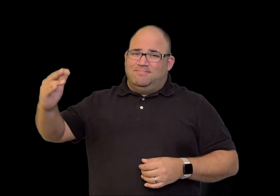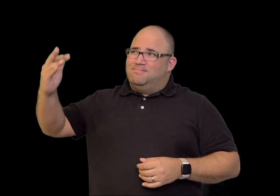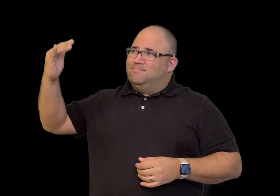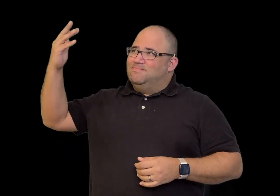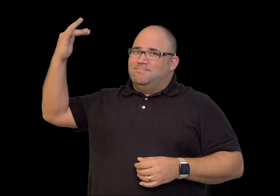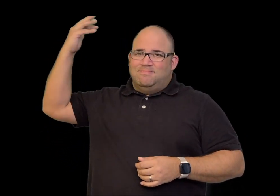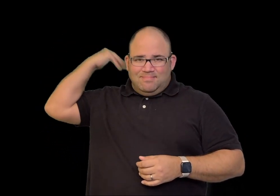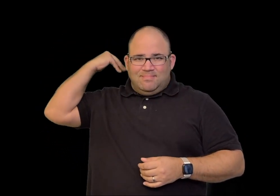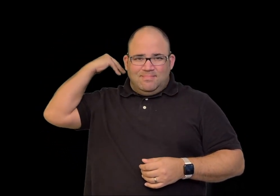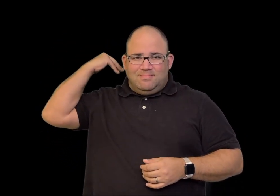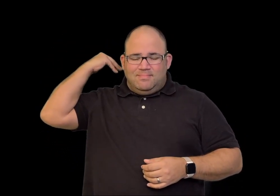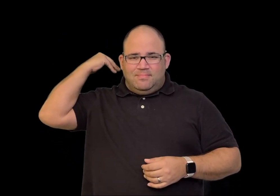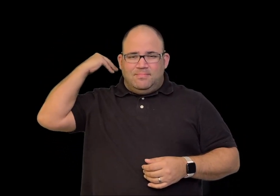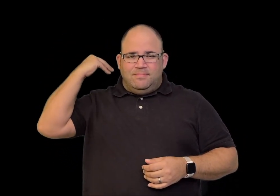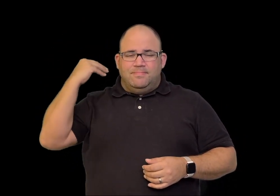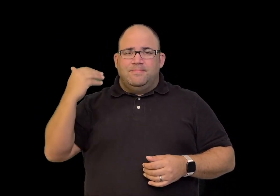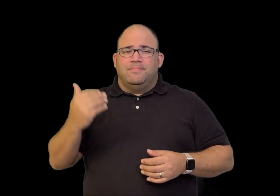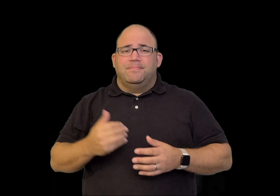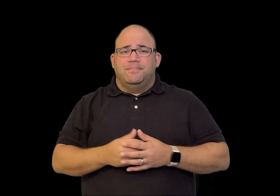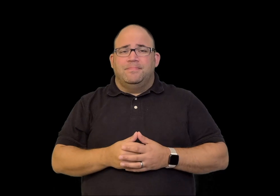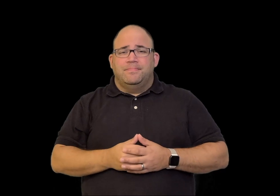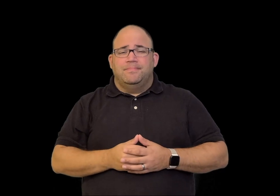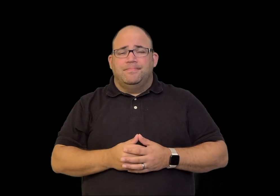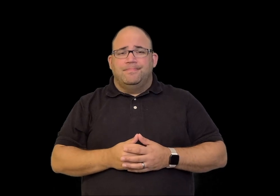as it was all those years ago.